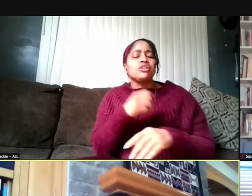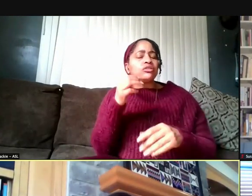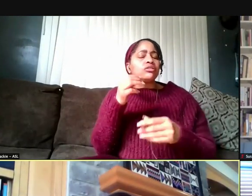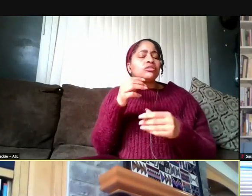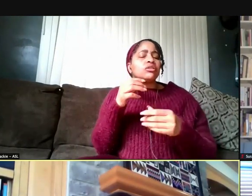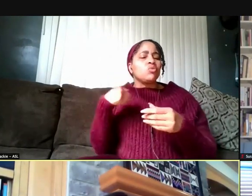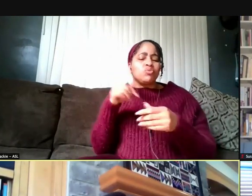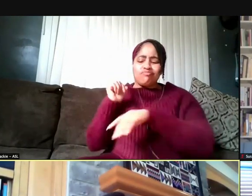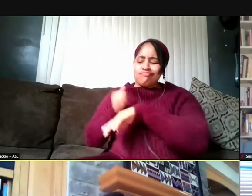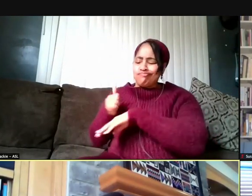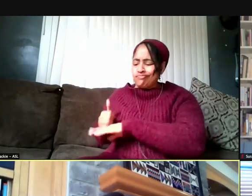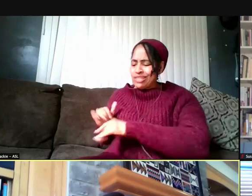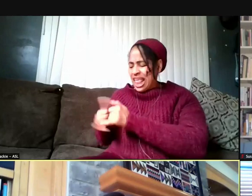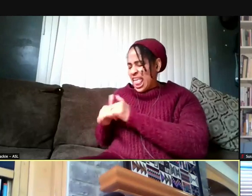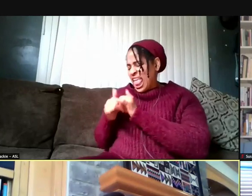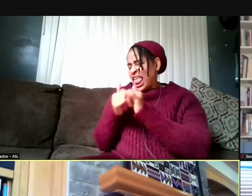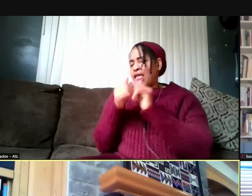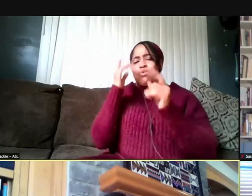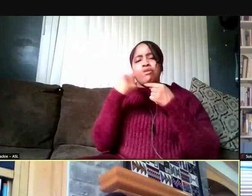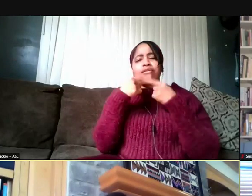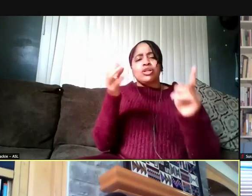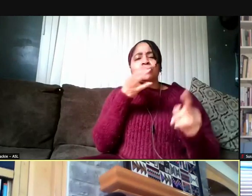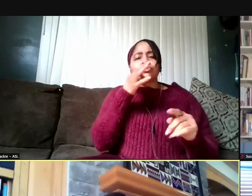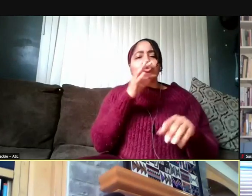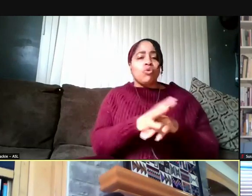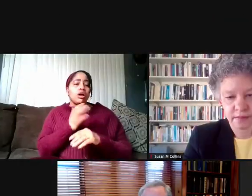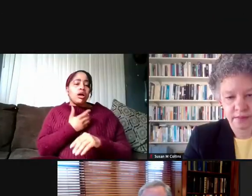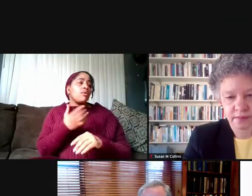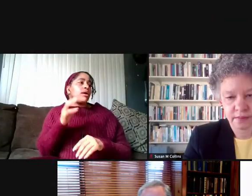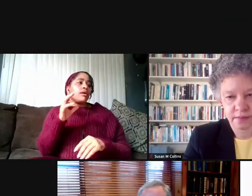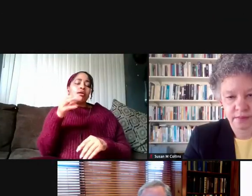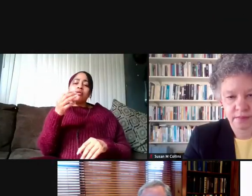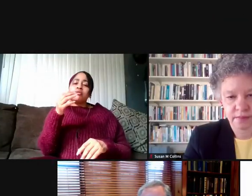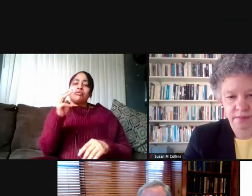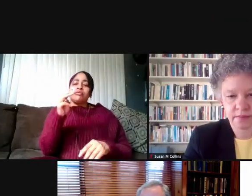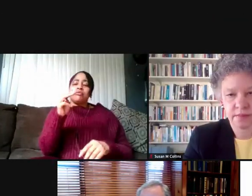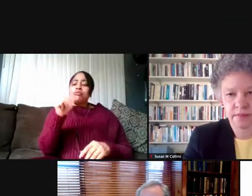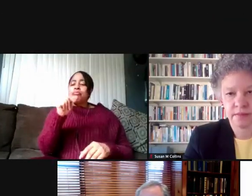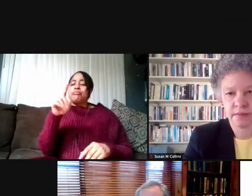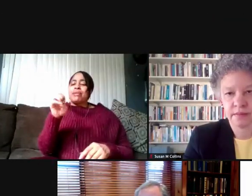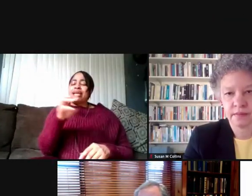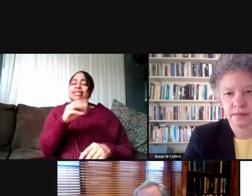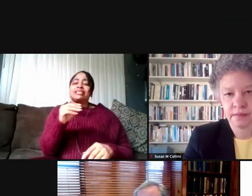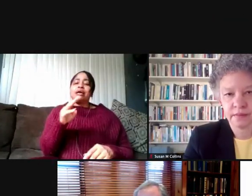and the campus Maize and Blue website, and basically they will be a place to submit